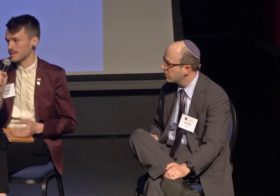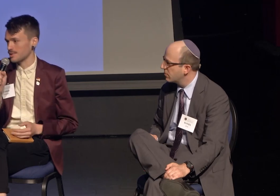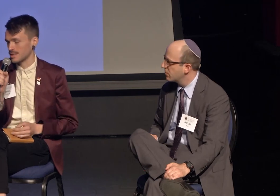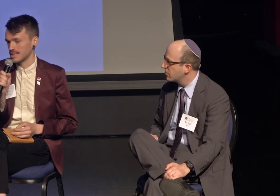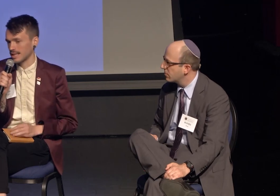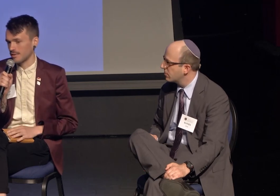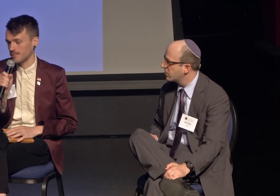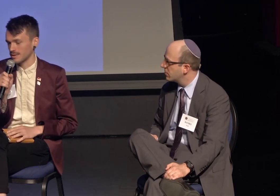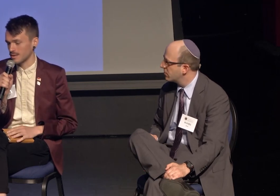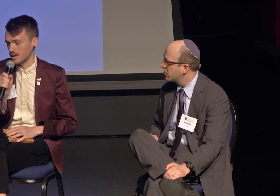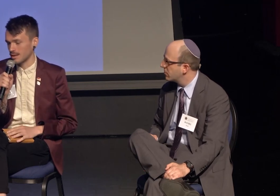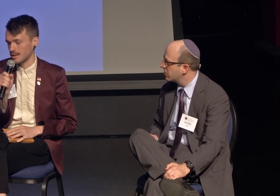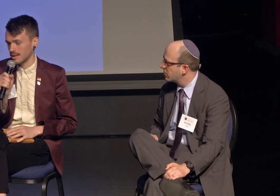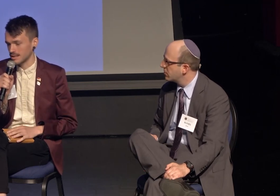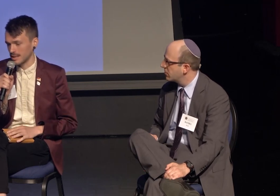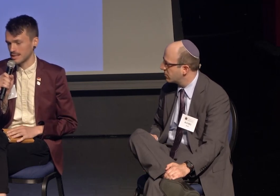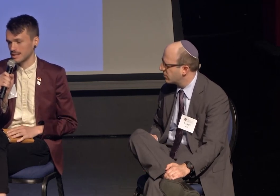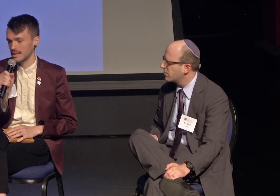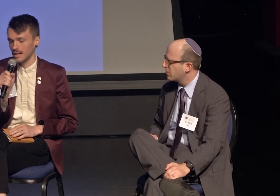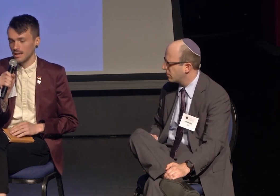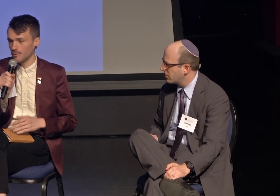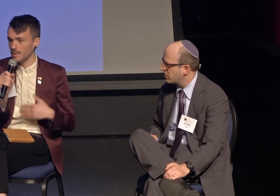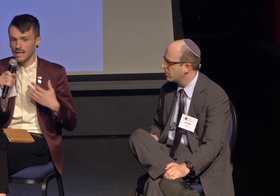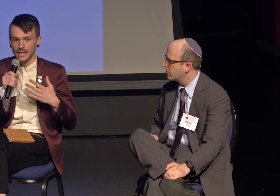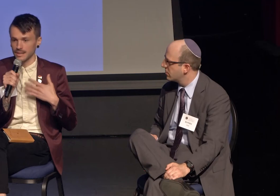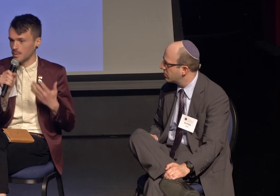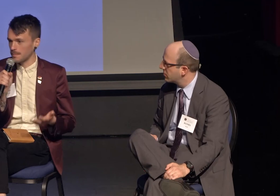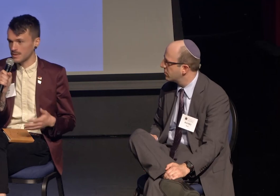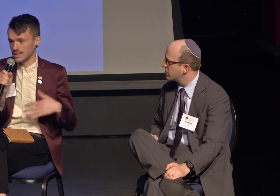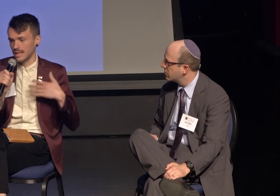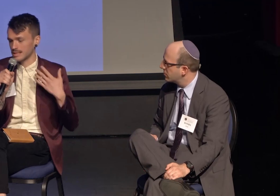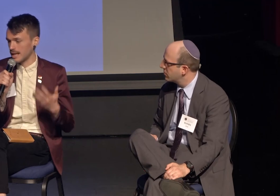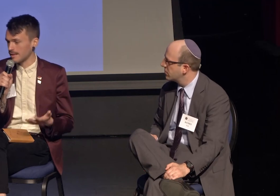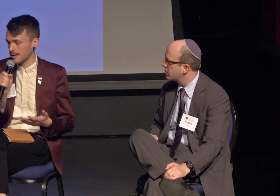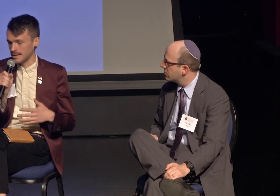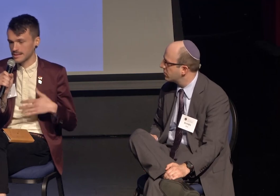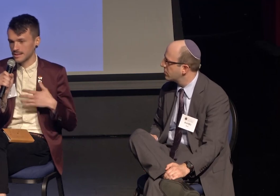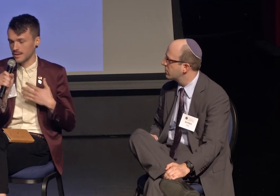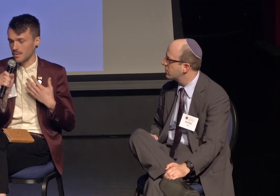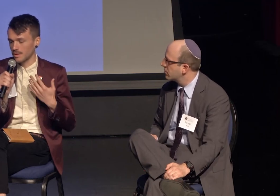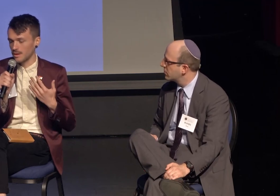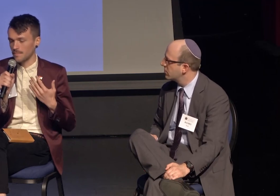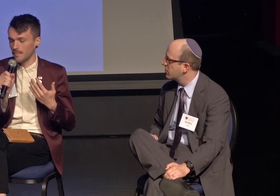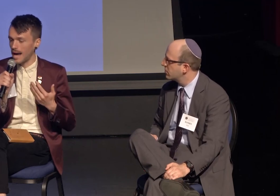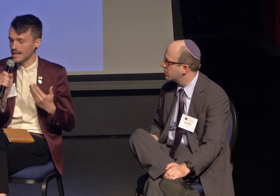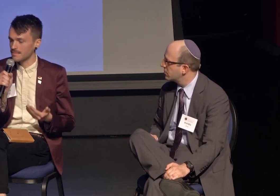that can feel so hard in these spaces. For me, as a queer person, an atheist, there are aspects